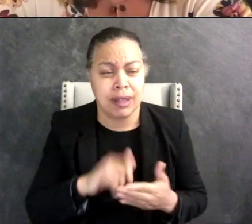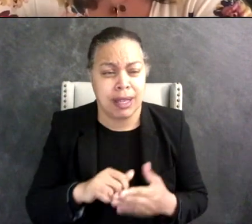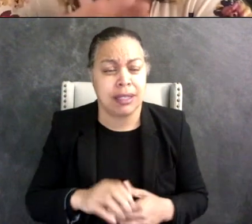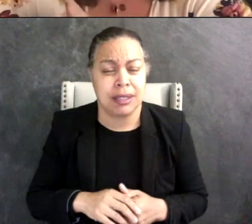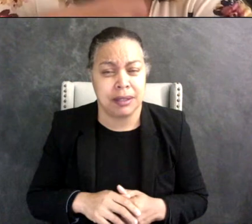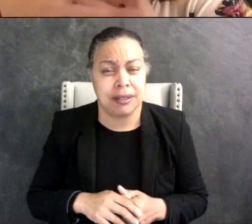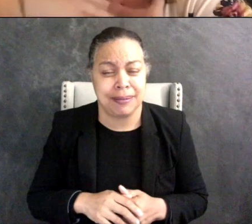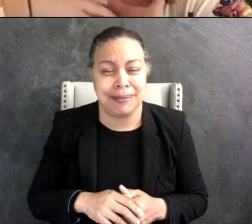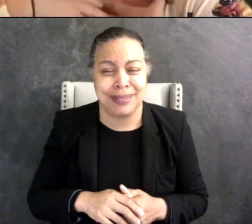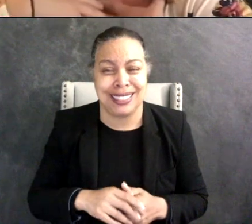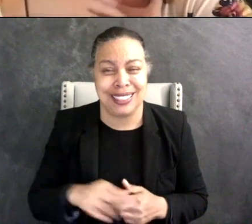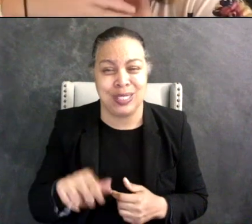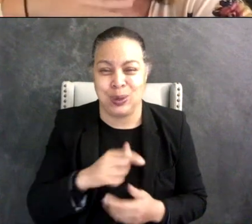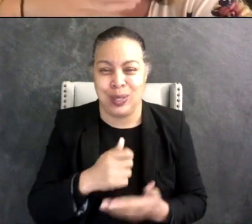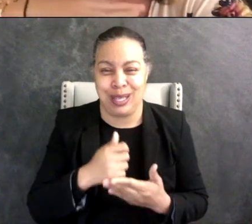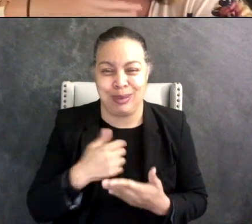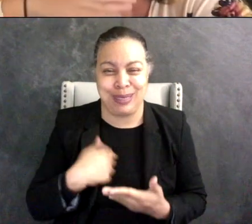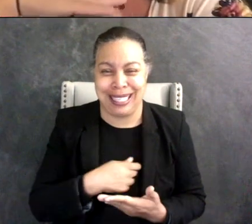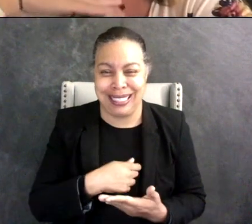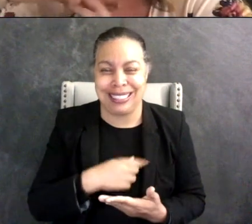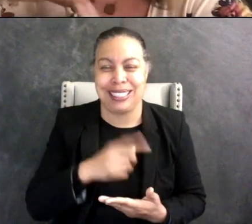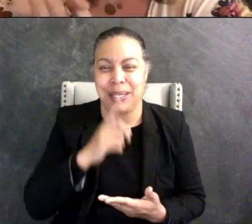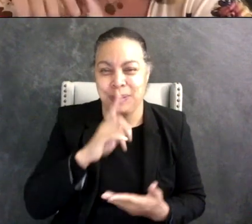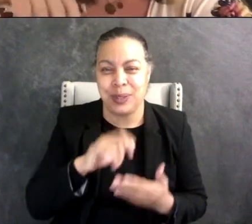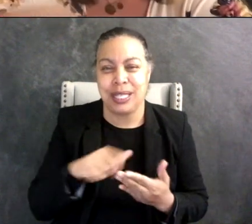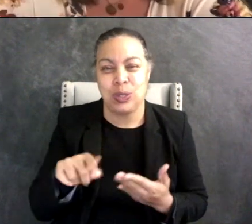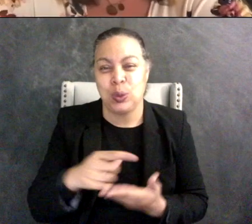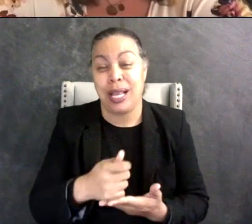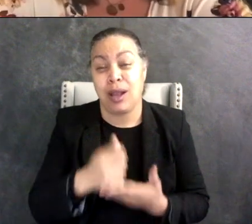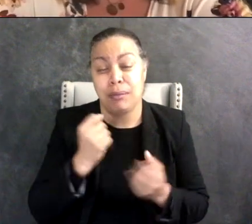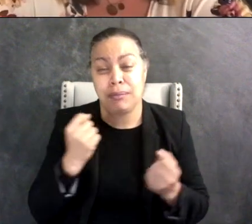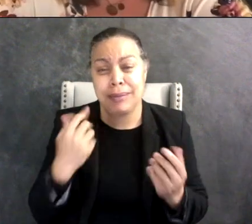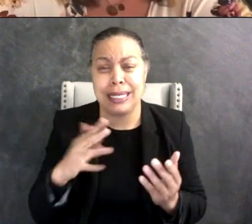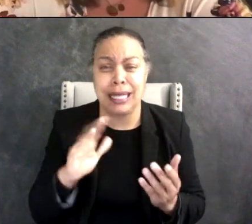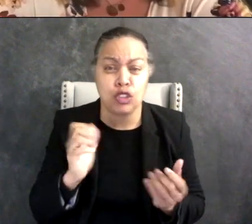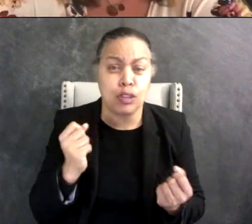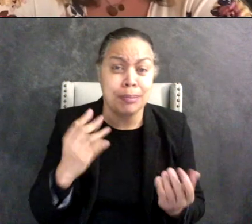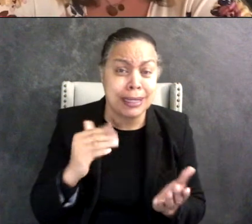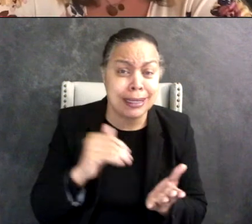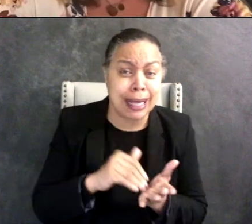helped us, I'm sure you've helped hundreds if not thousands of other people who who have seen those.